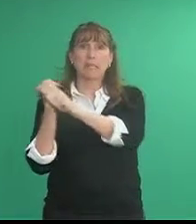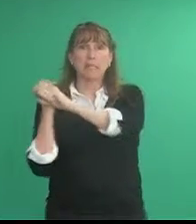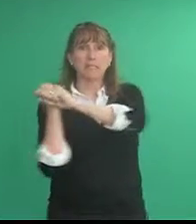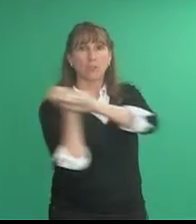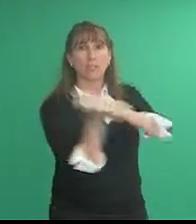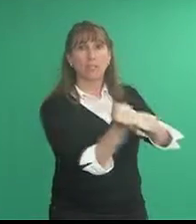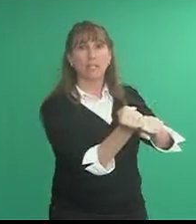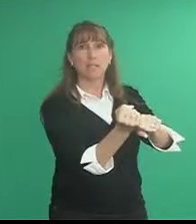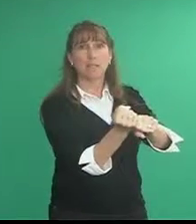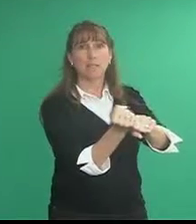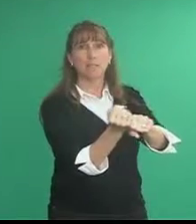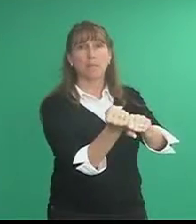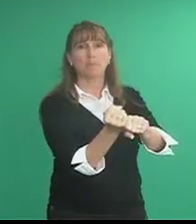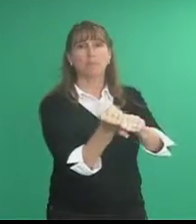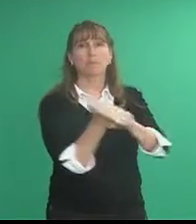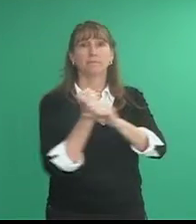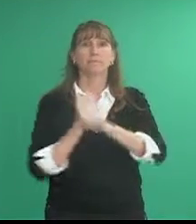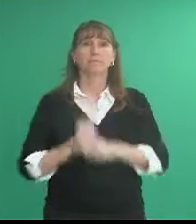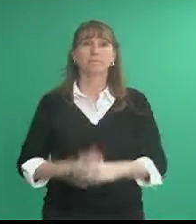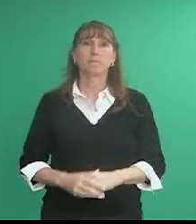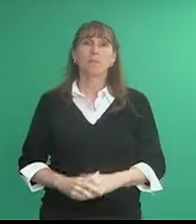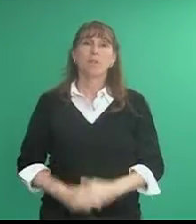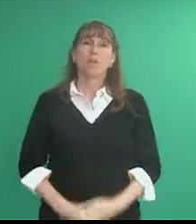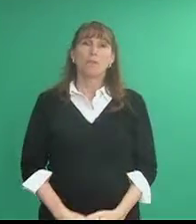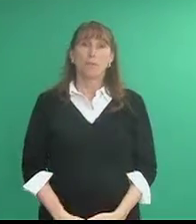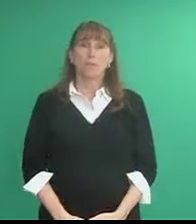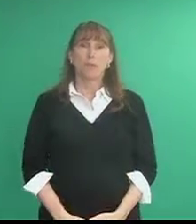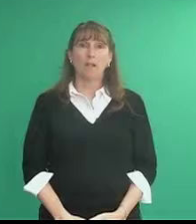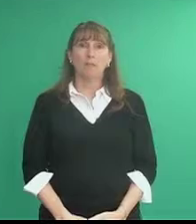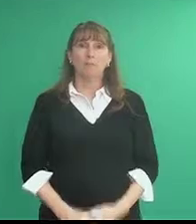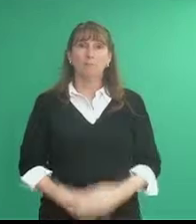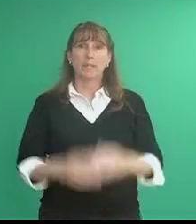as if you're hitting a baseball. Football.